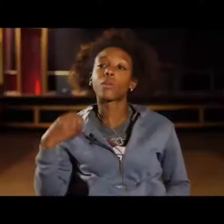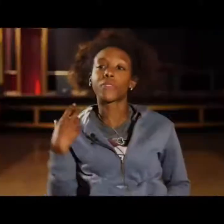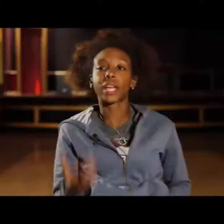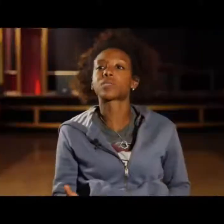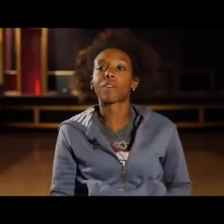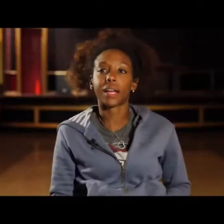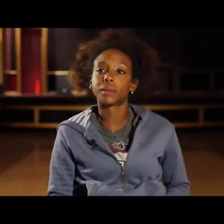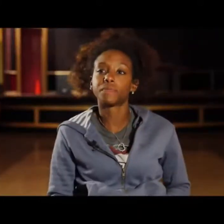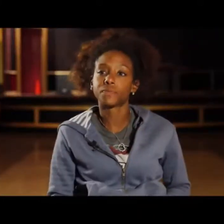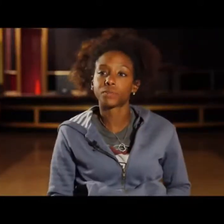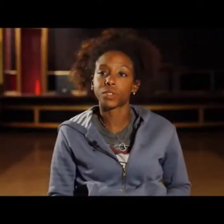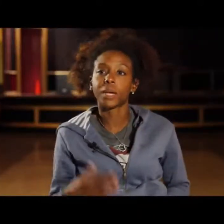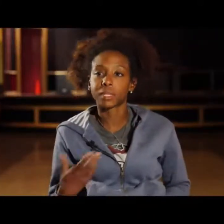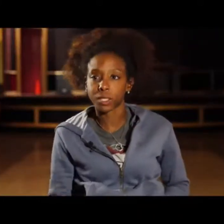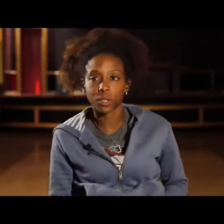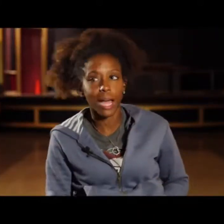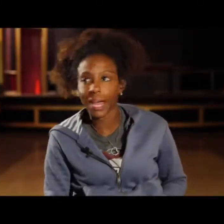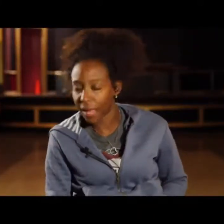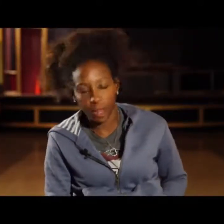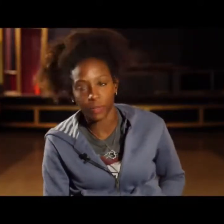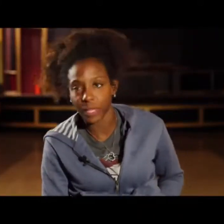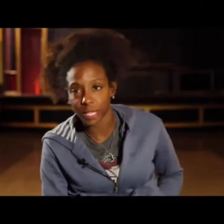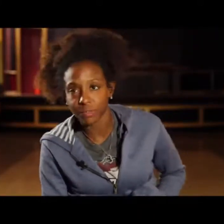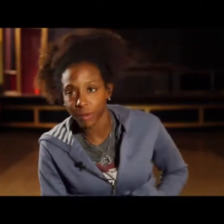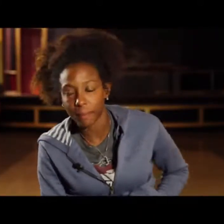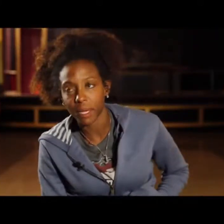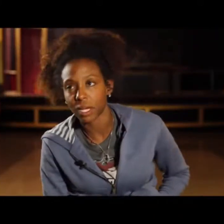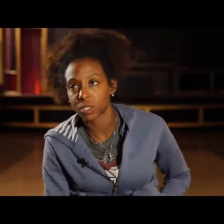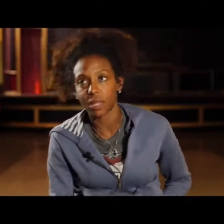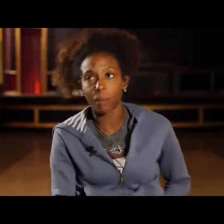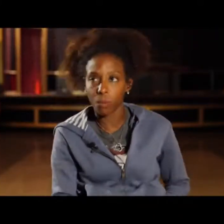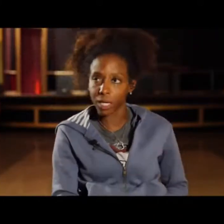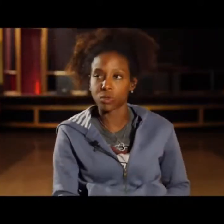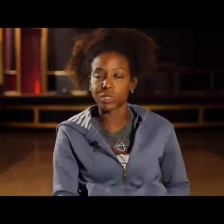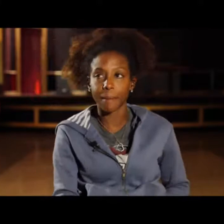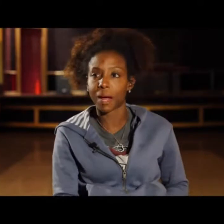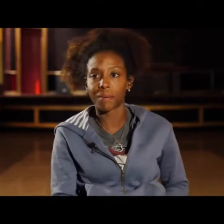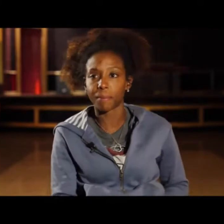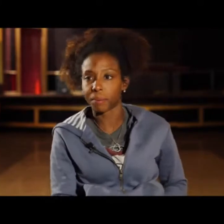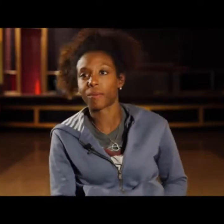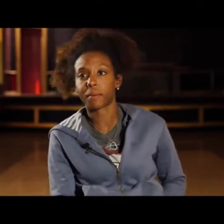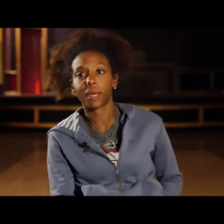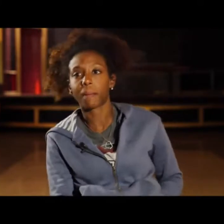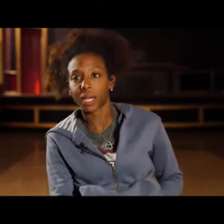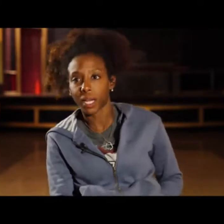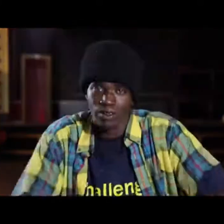like if you work in if you've been at a hotel and people being nasty you can't be nasty back then we gotta think about your job at the end of the day i don't